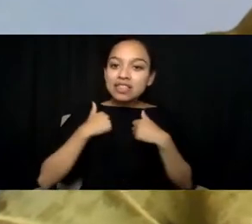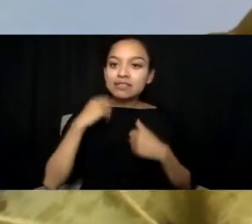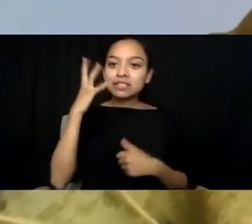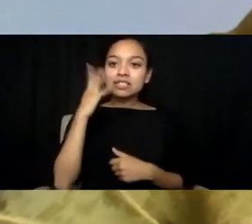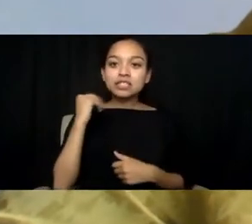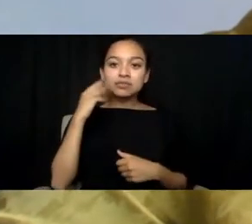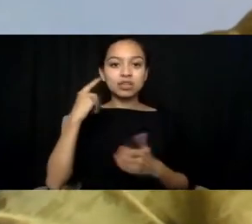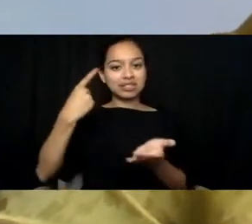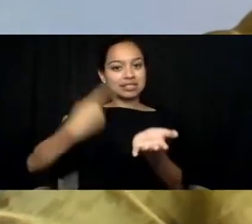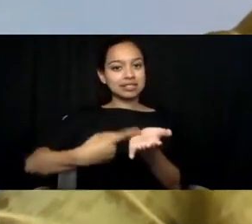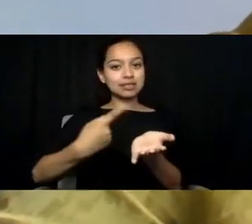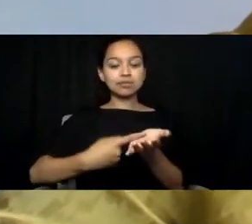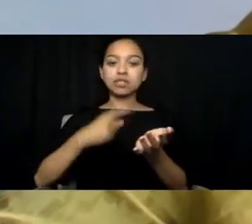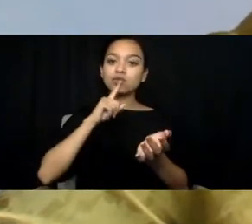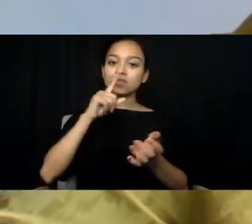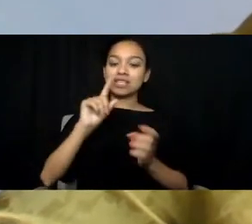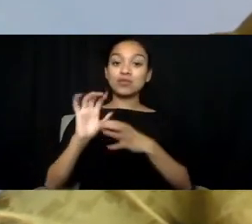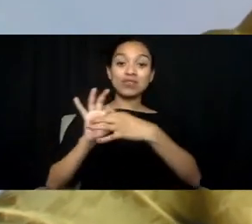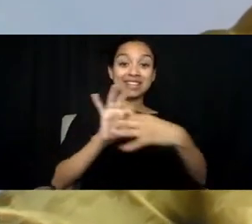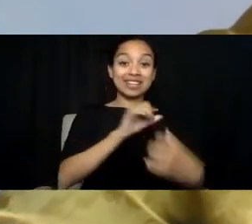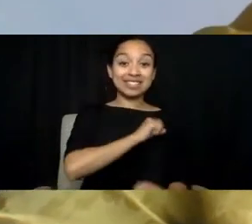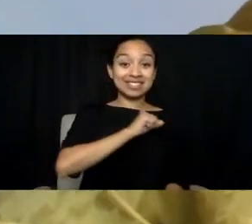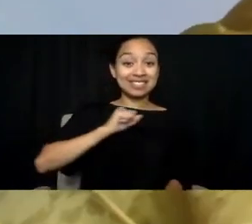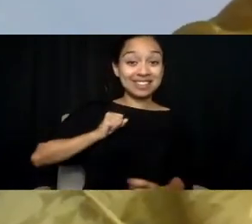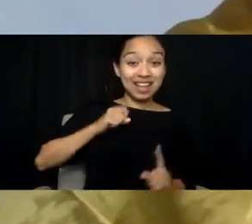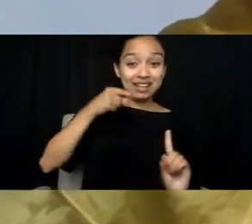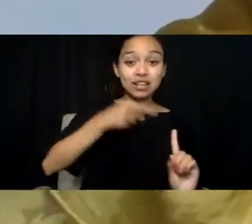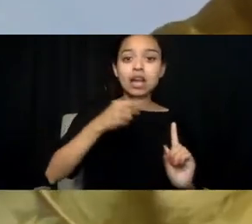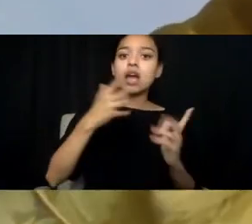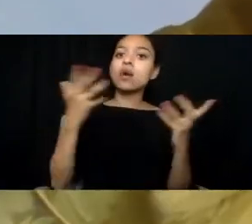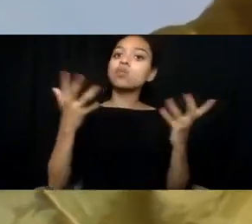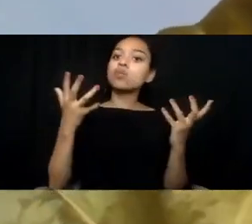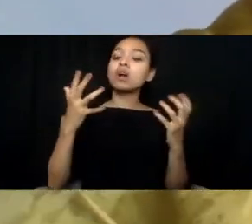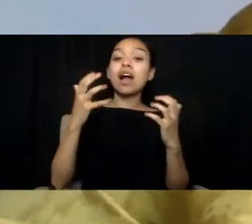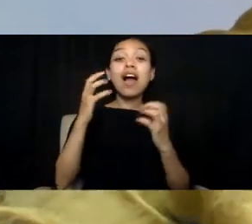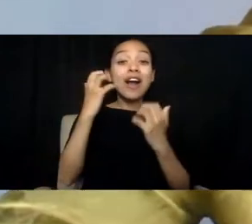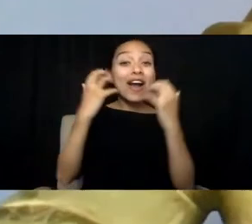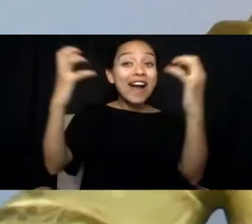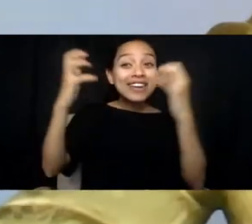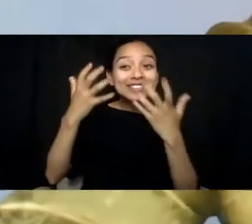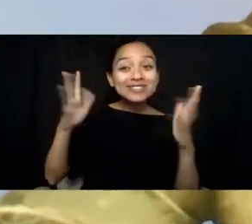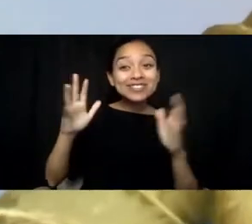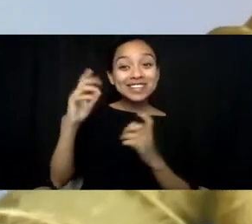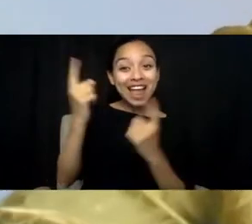of what folks have been doing to our audience members who've been asking those questions. But, really, to our panelists,